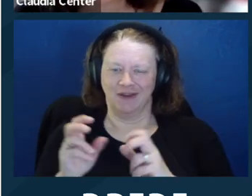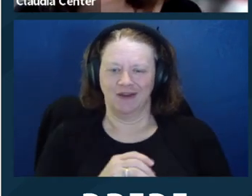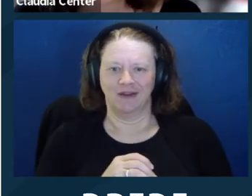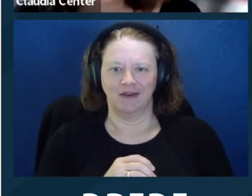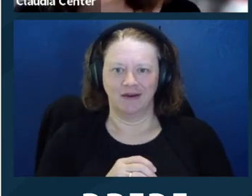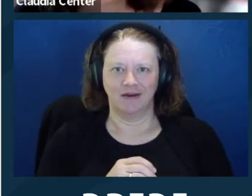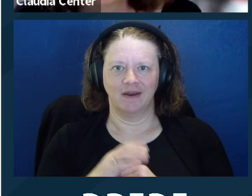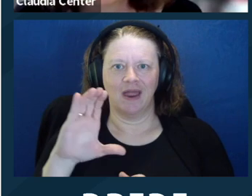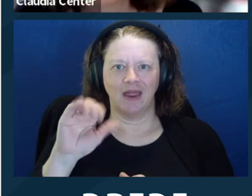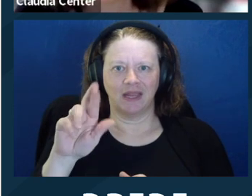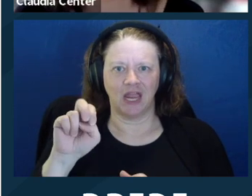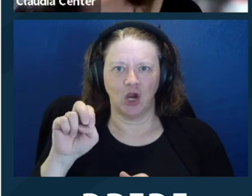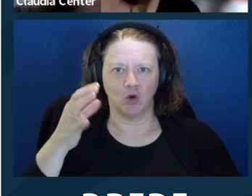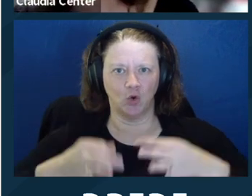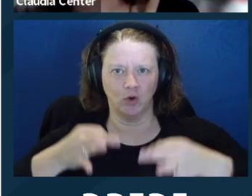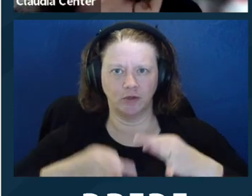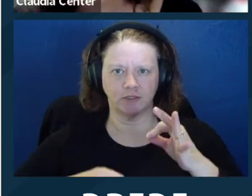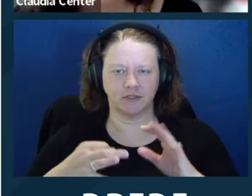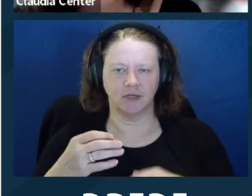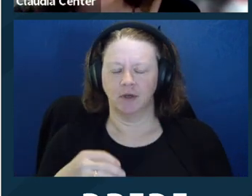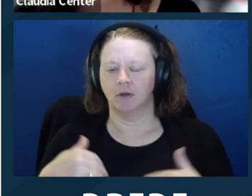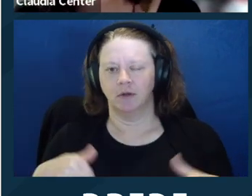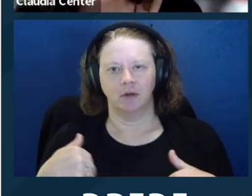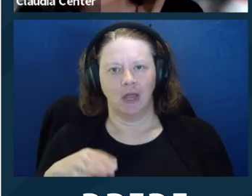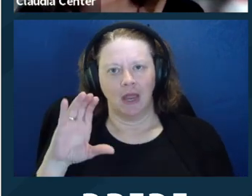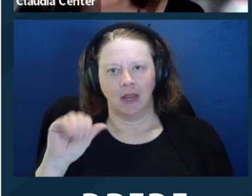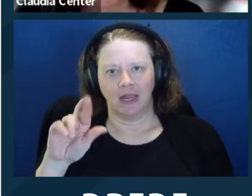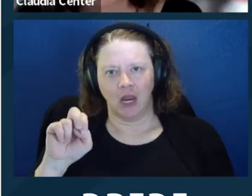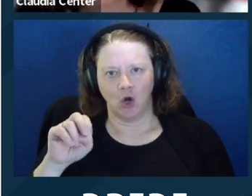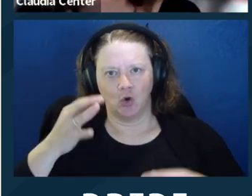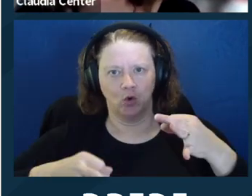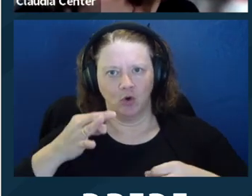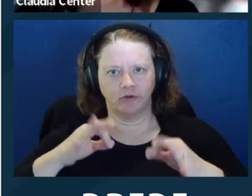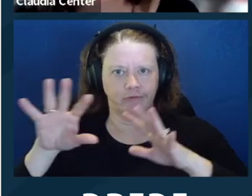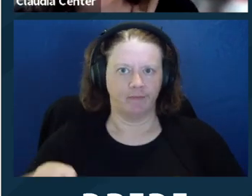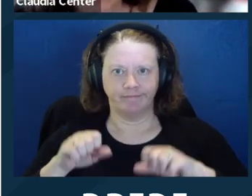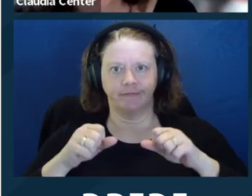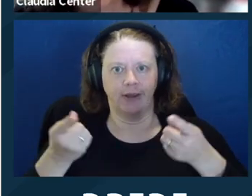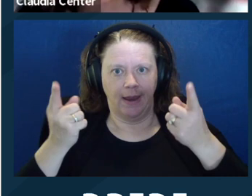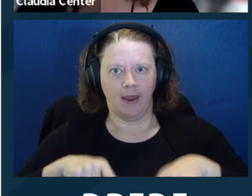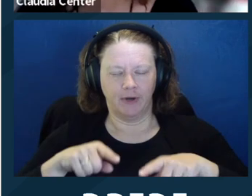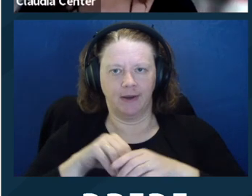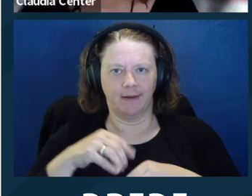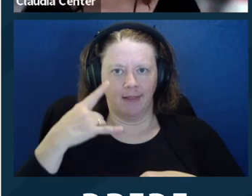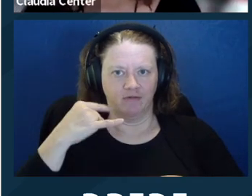And it's kind of similar to bring up a very controversial topic, care courts. So care